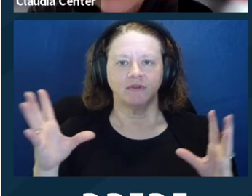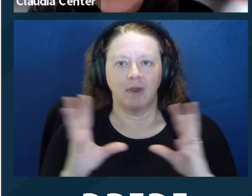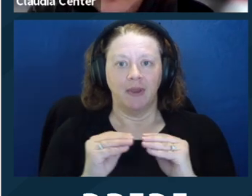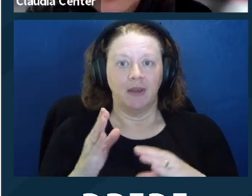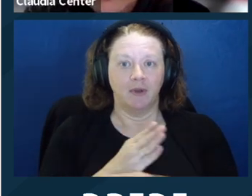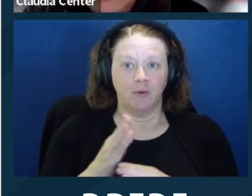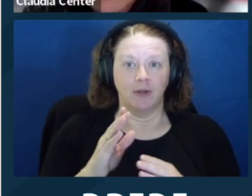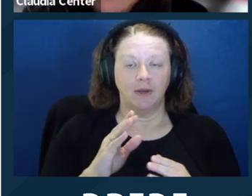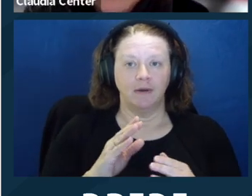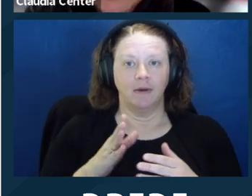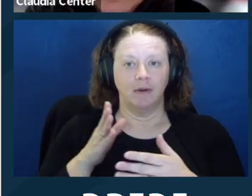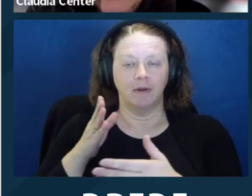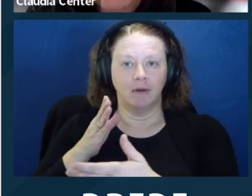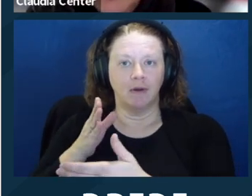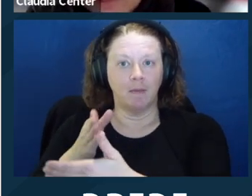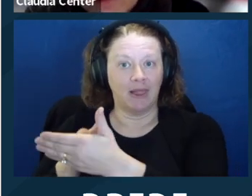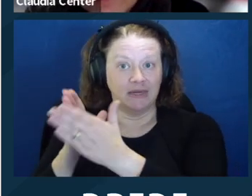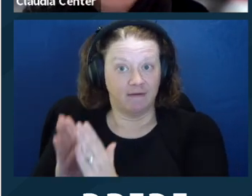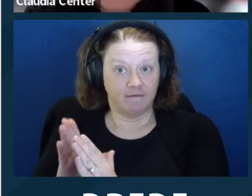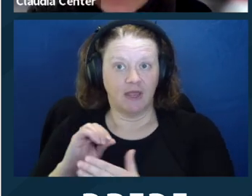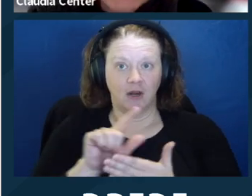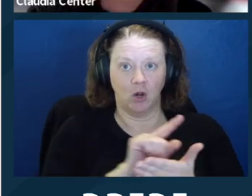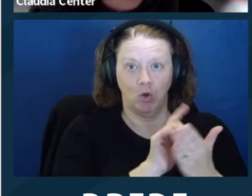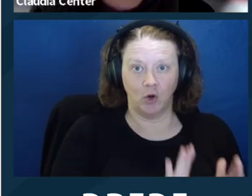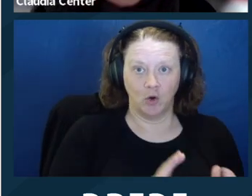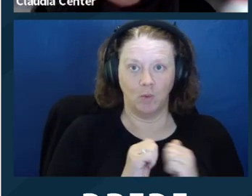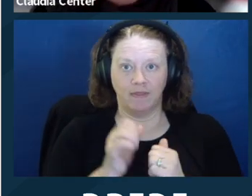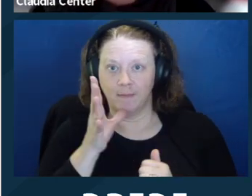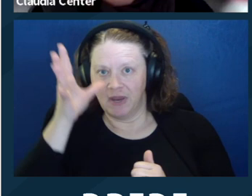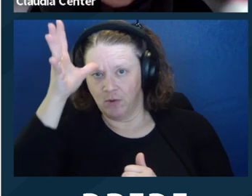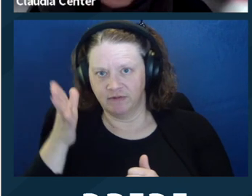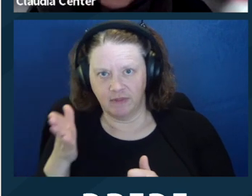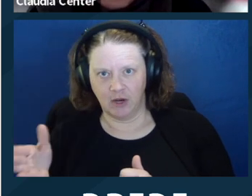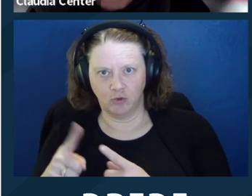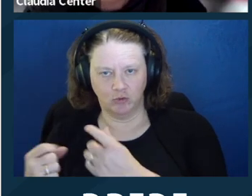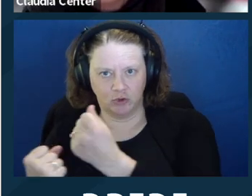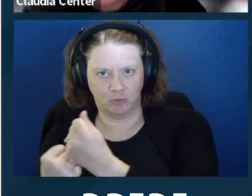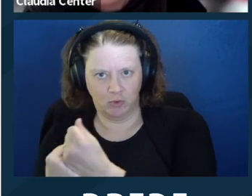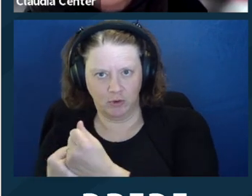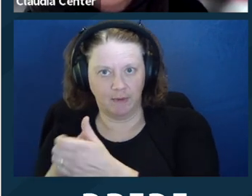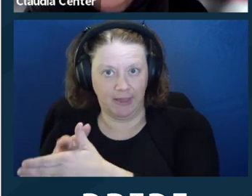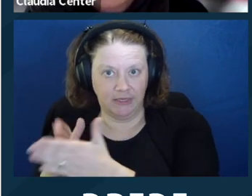the Court ordered the production of a tape recording of that initial legal consultation,